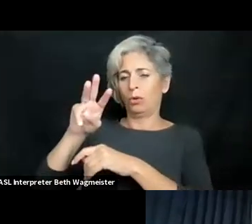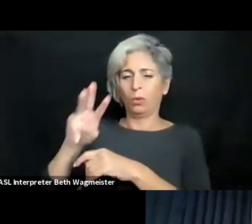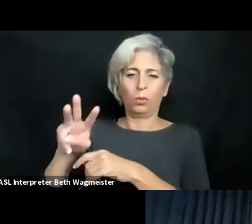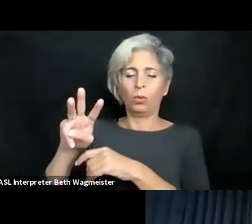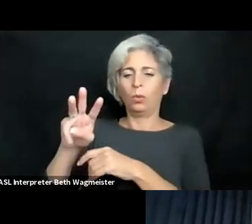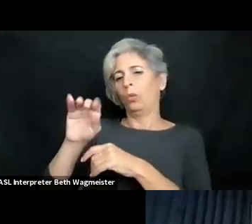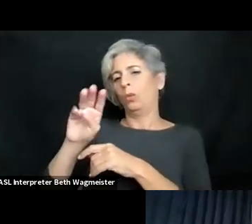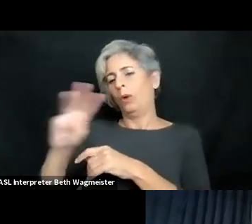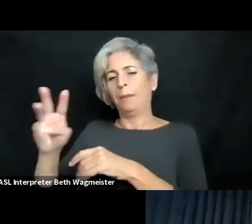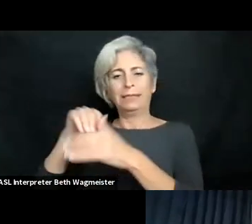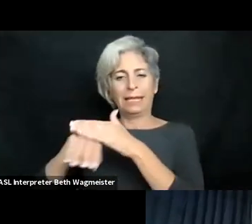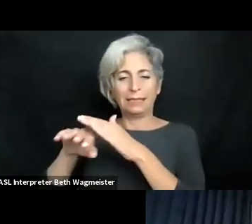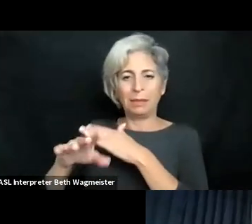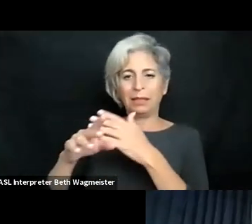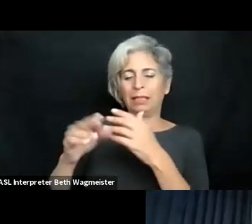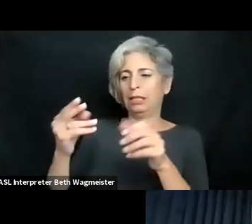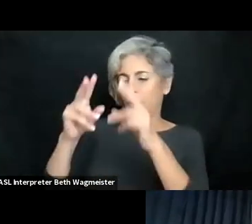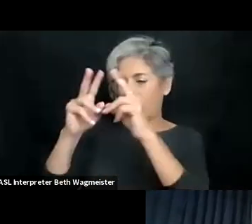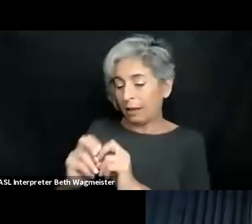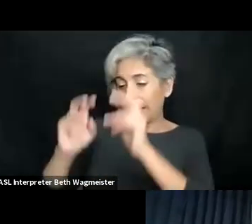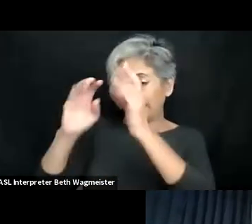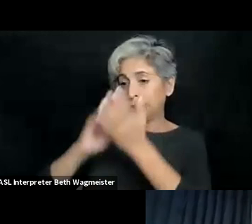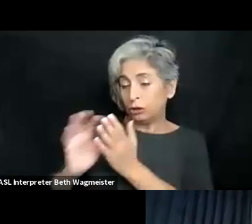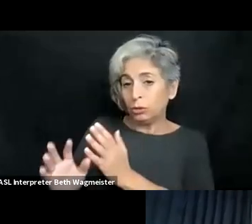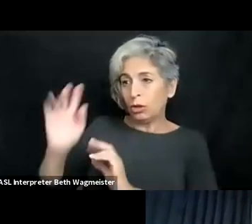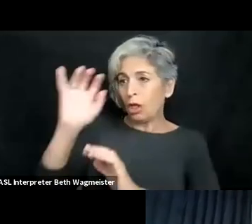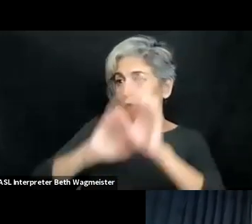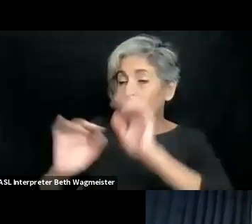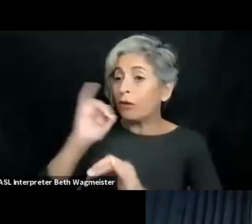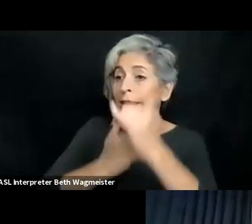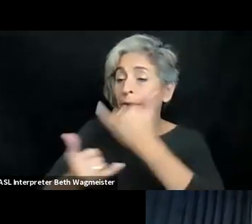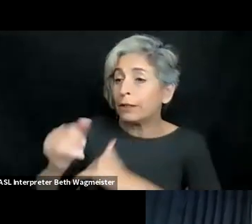So I myself have actually used web